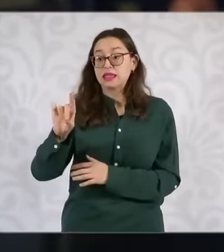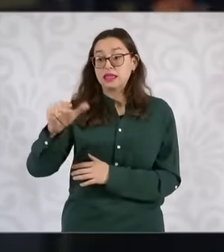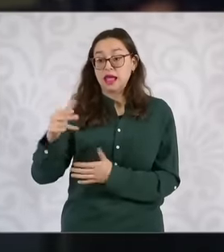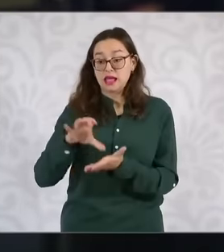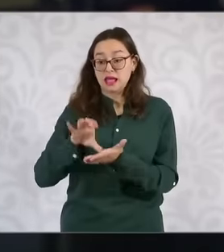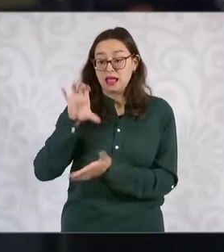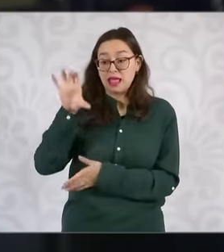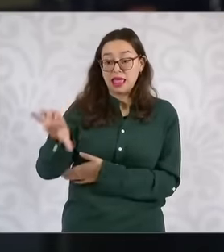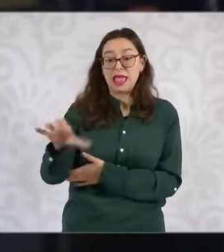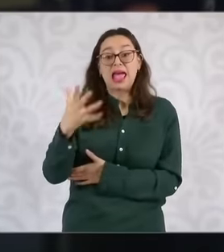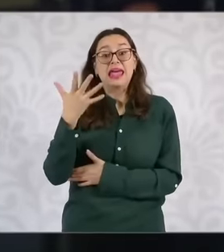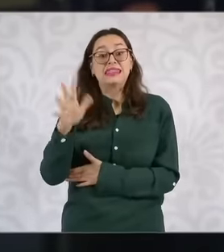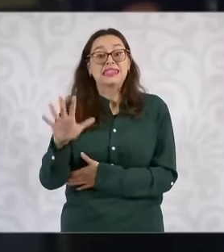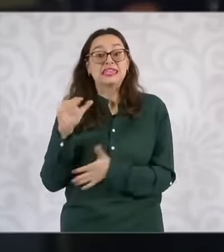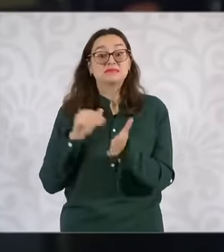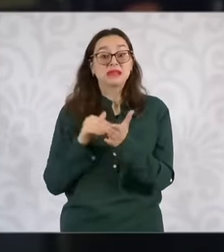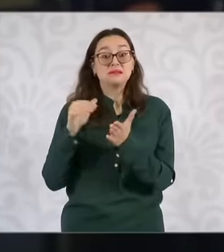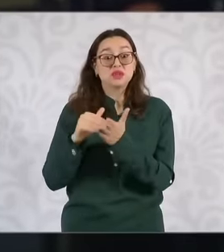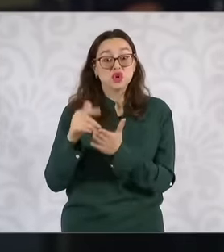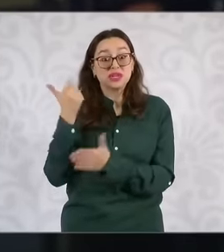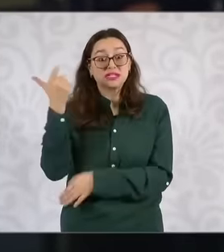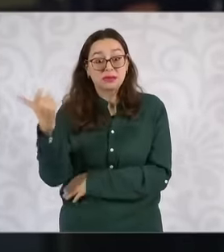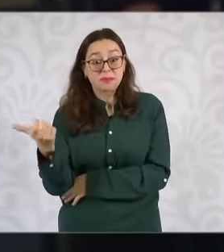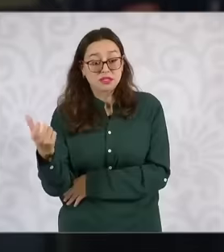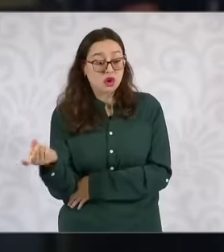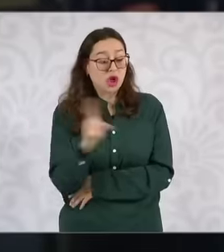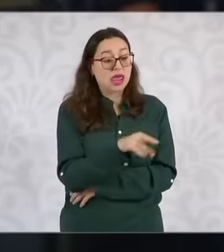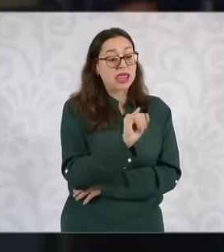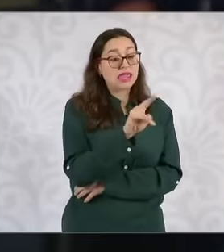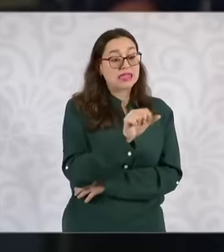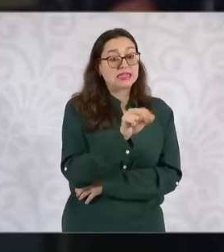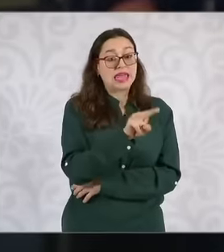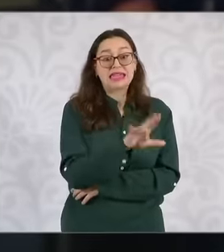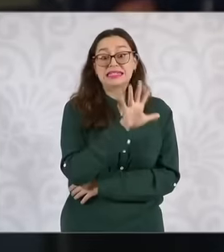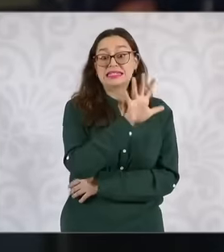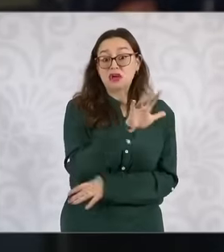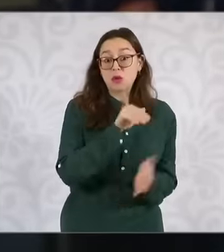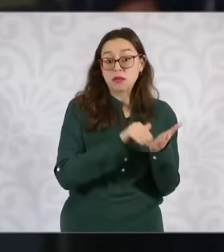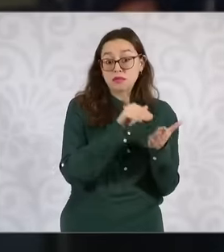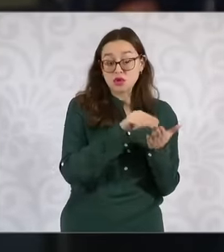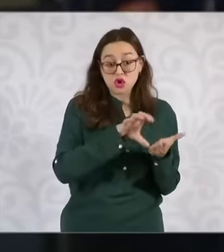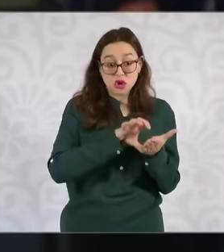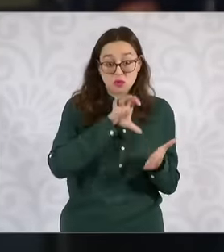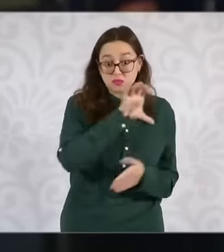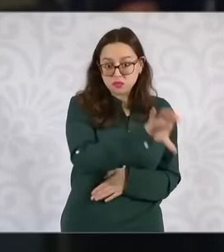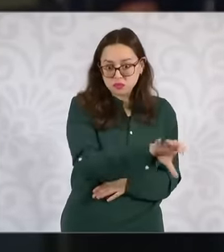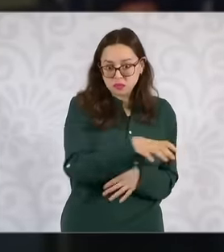of 10 10,000 million pesos and the inai above 5,000 million pesos eh what the